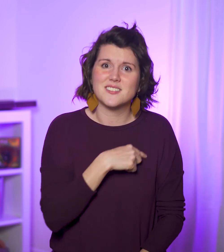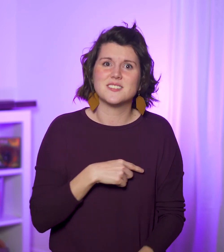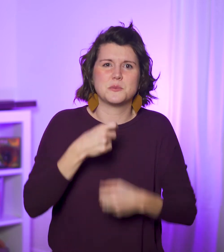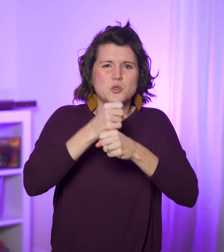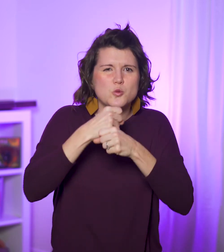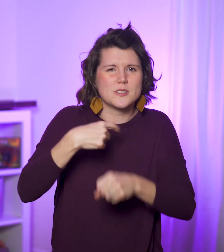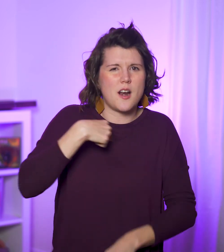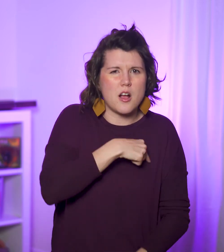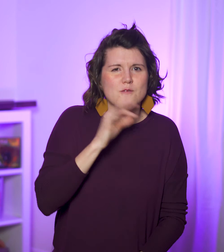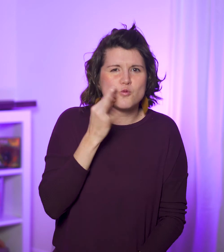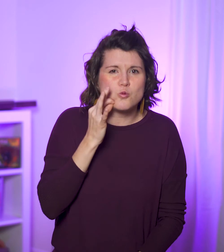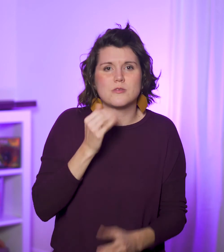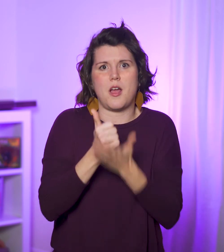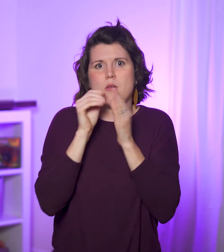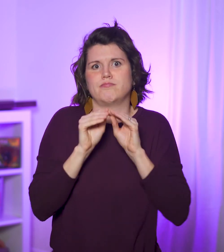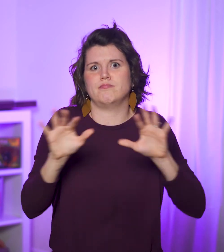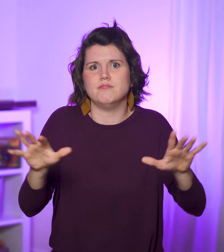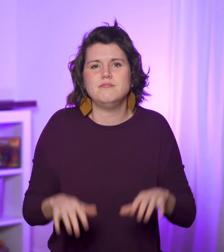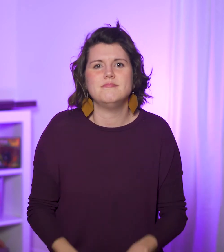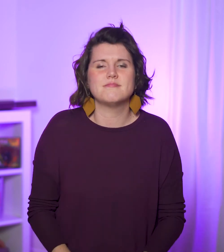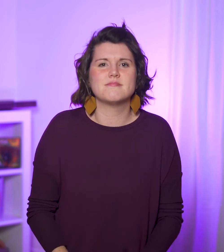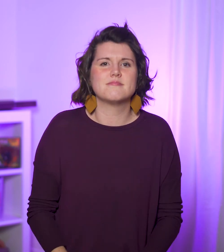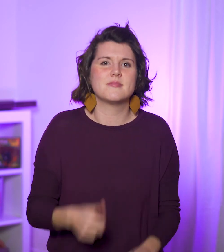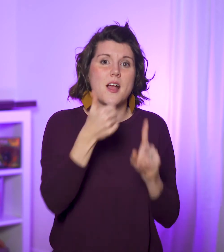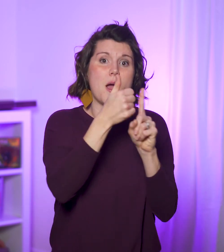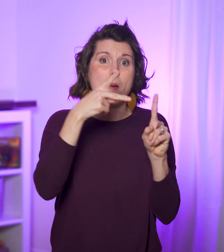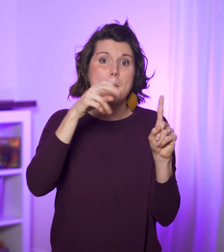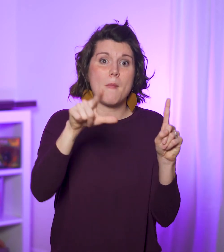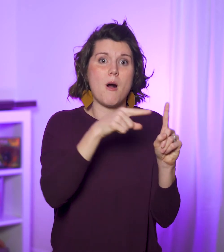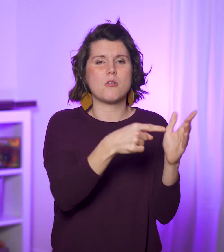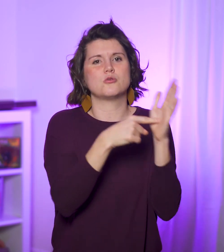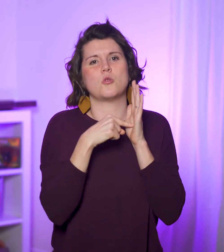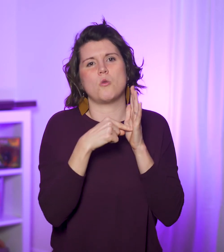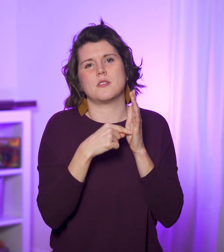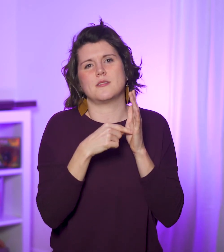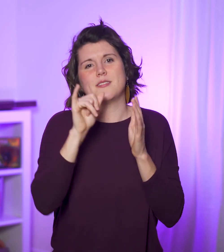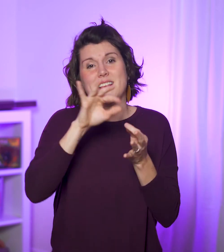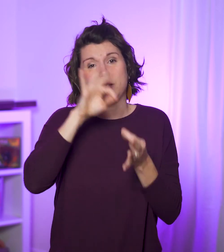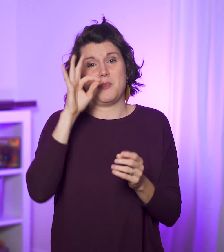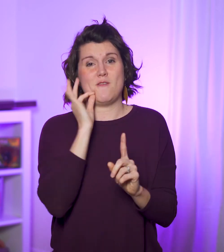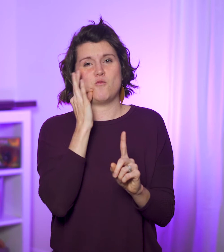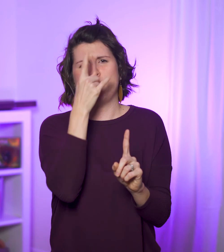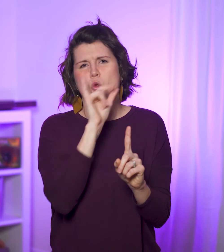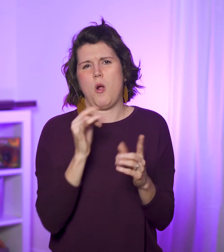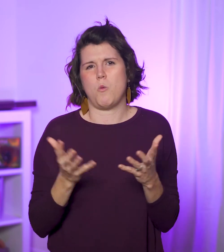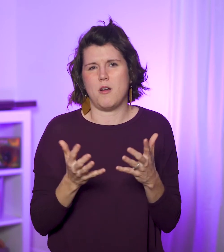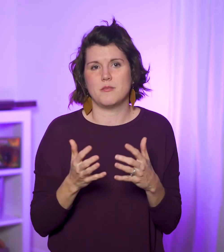producing His fruit in us. And Paul shows us what this Spirit fruit looks like on display: